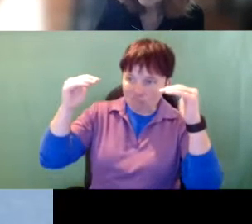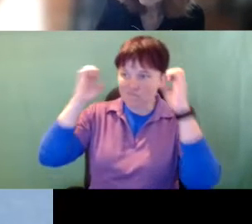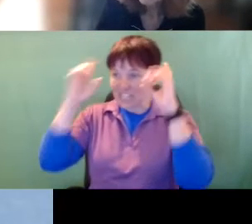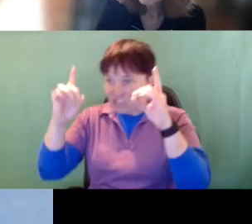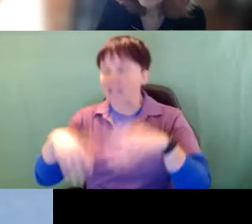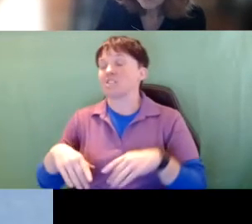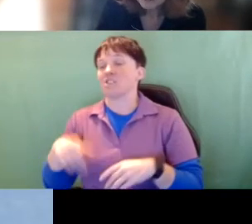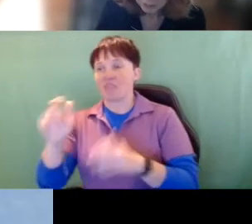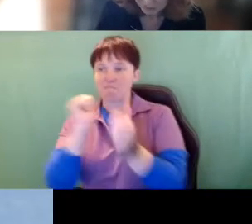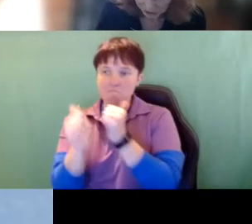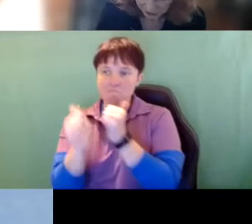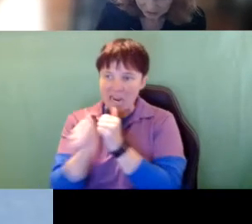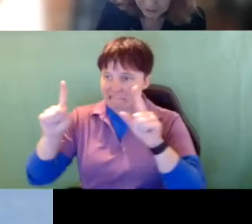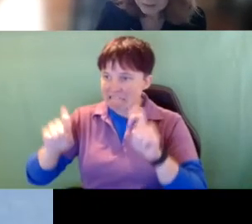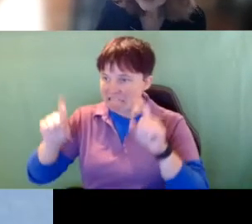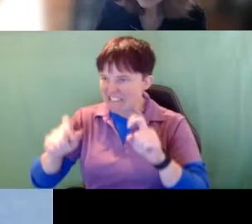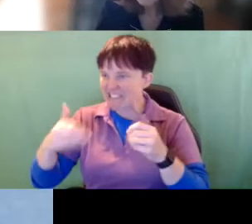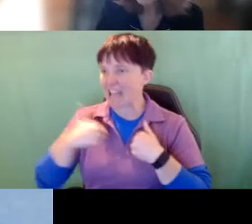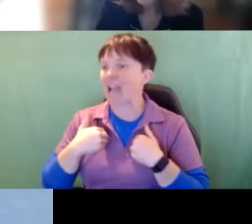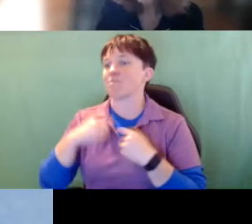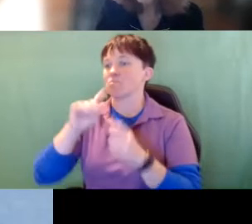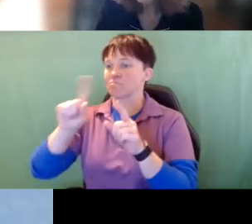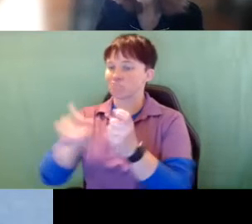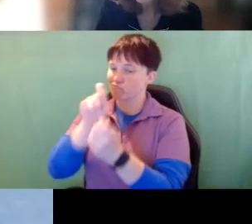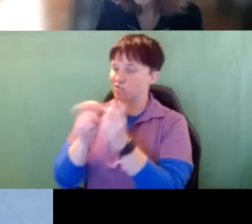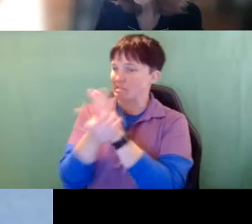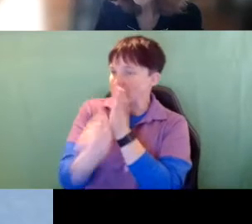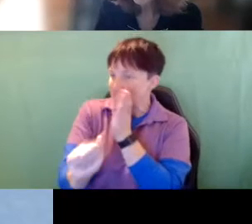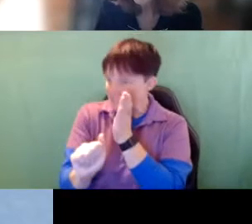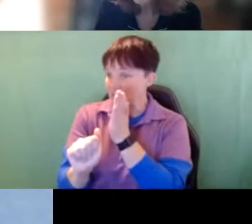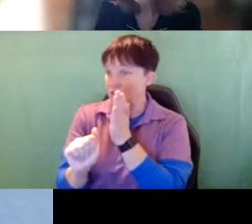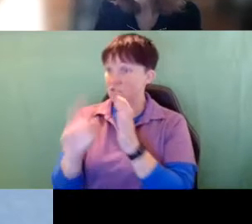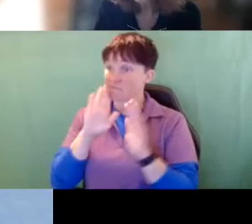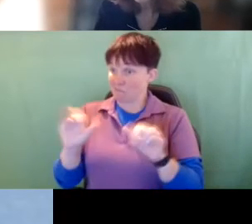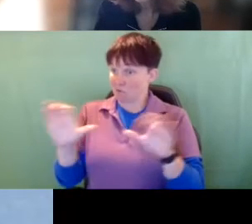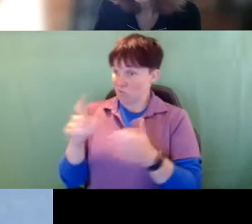But they have to have a certain skill set in order to be able to do what they're doing